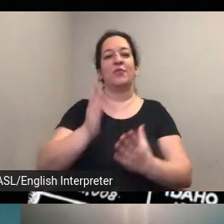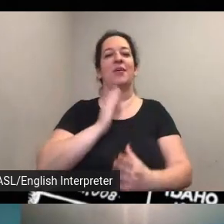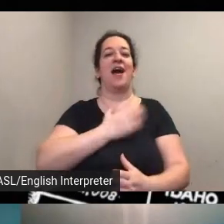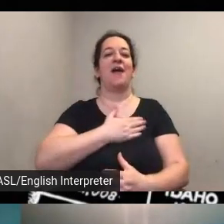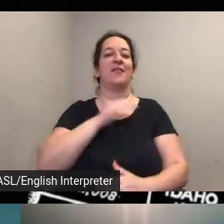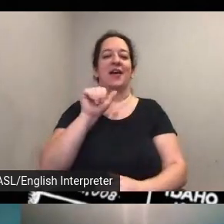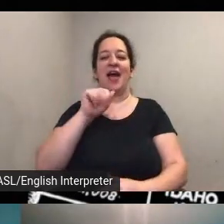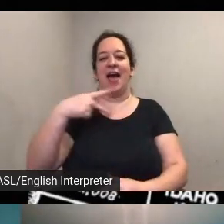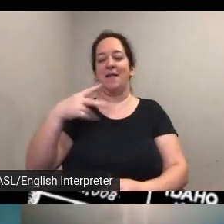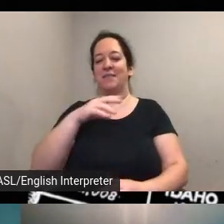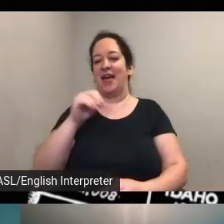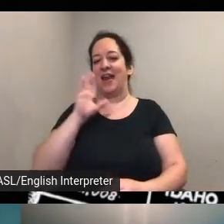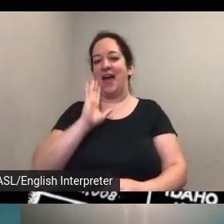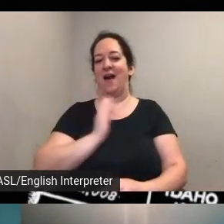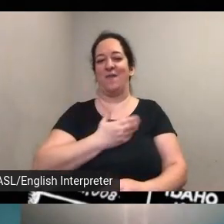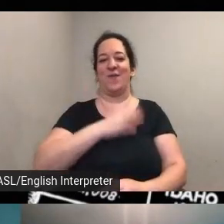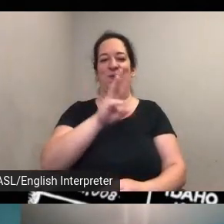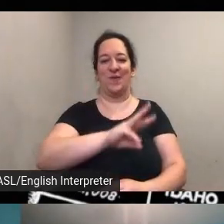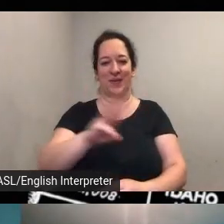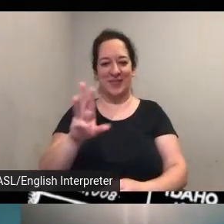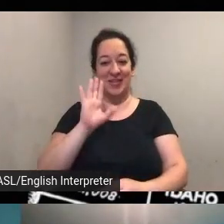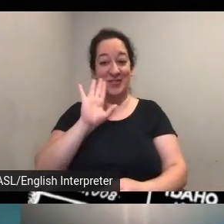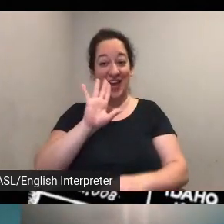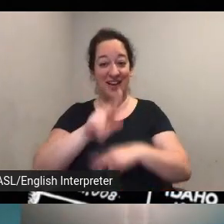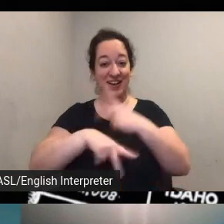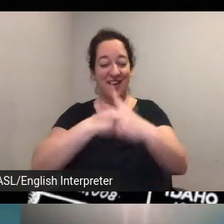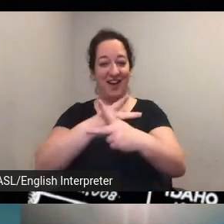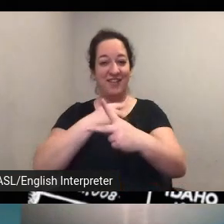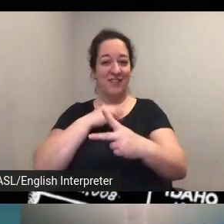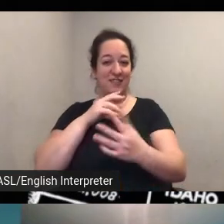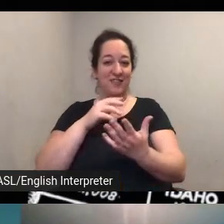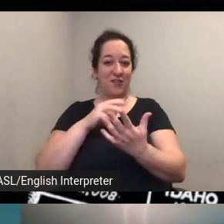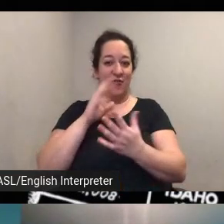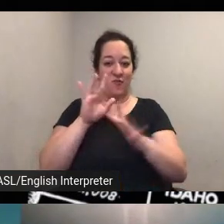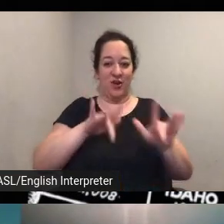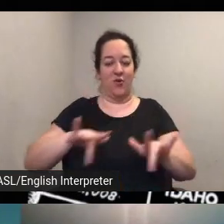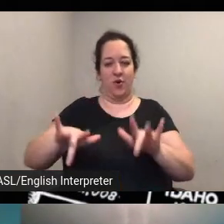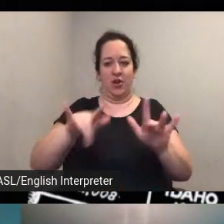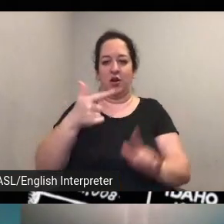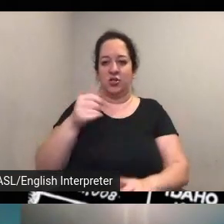those recordings are typically geocoded to the location that they are relevant